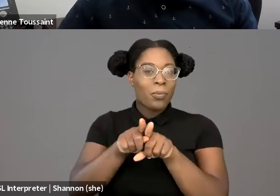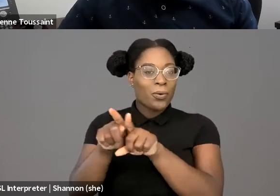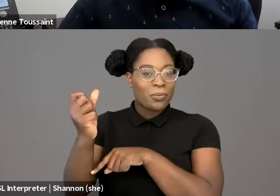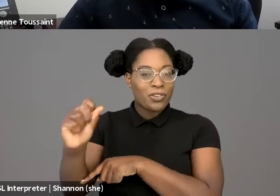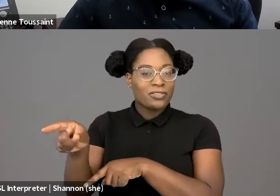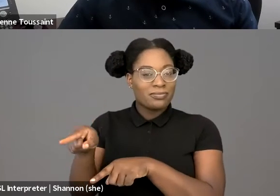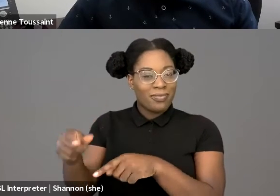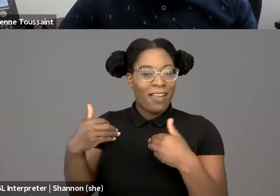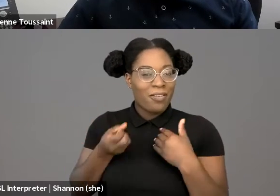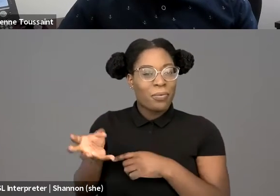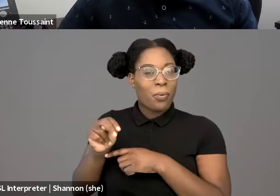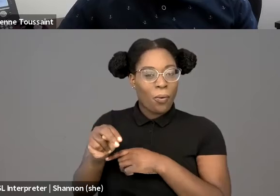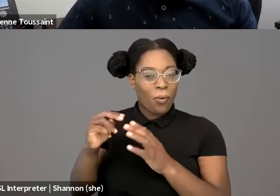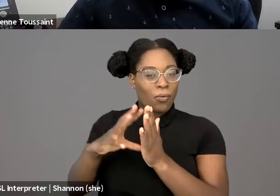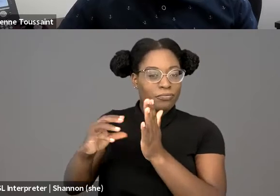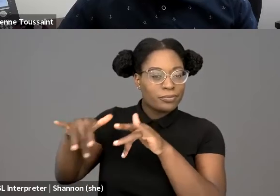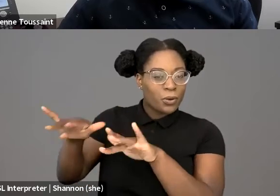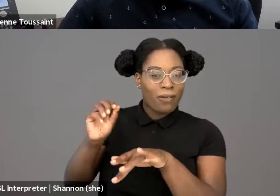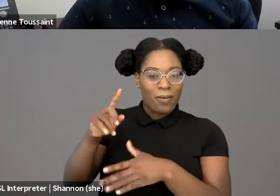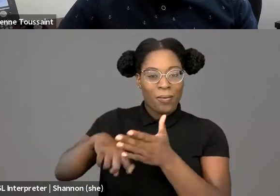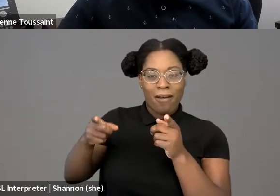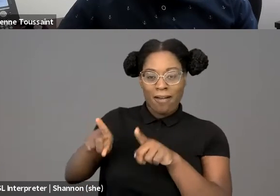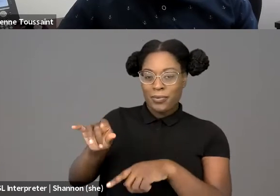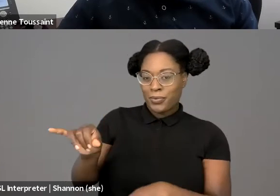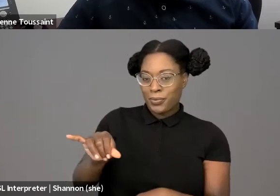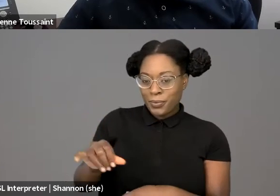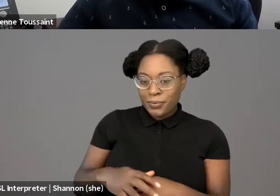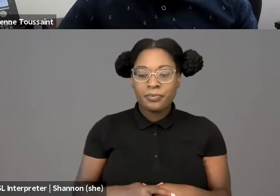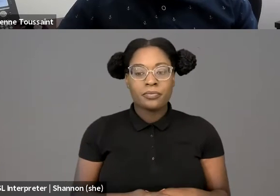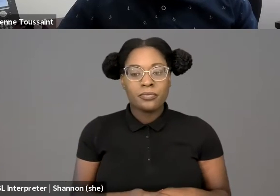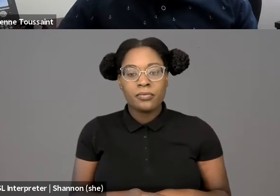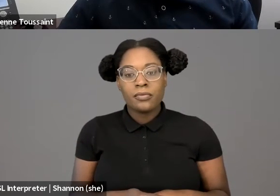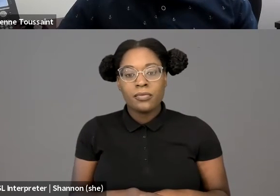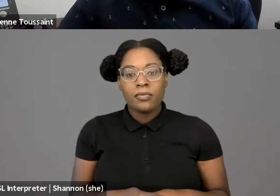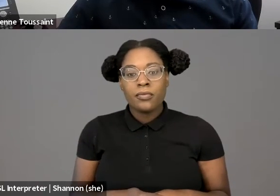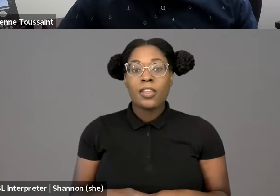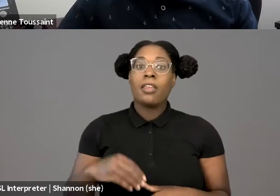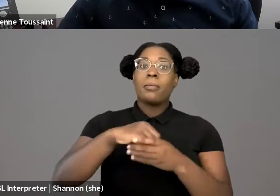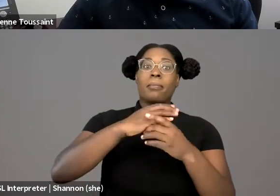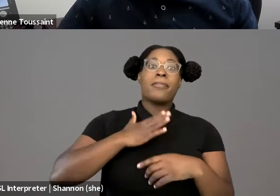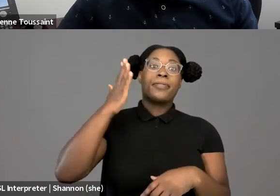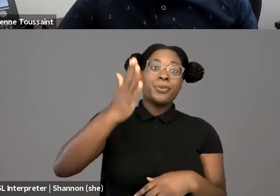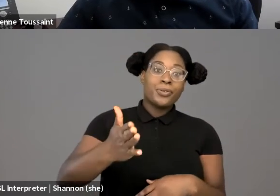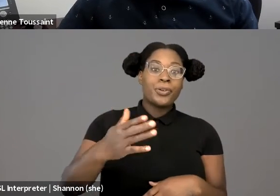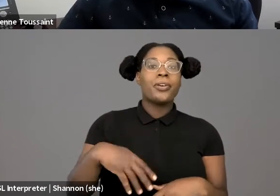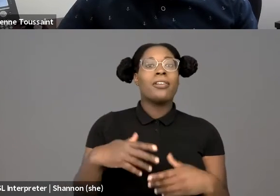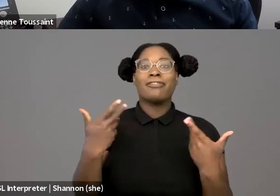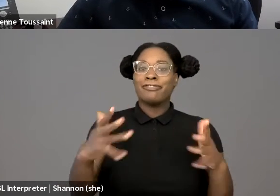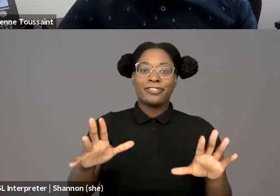defunding the police has sort of happened. There's more income inequality, they're actually fewer things to protest.